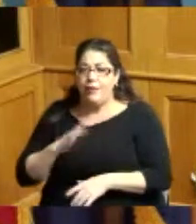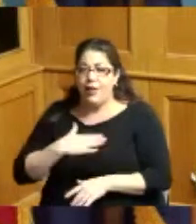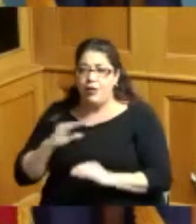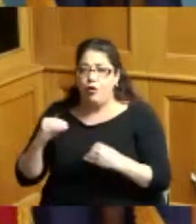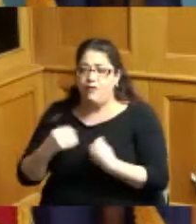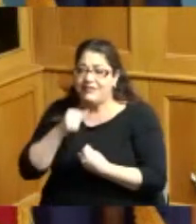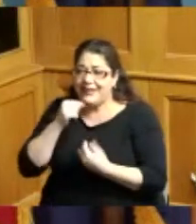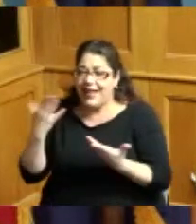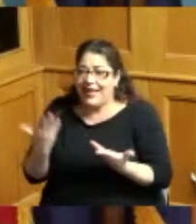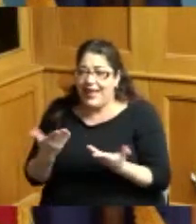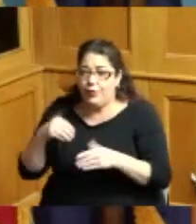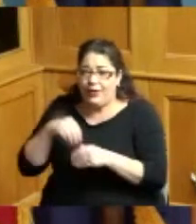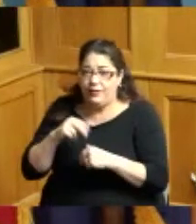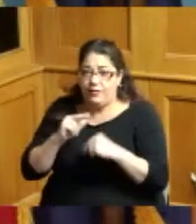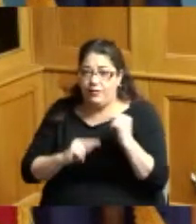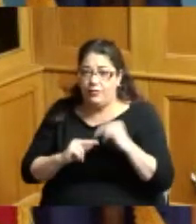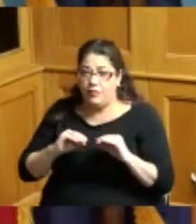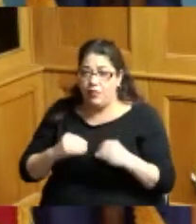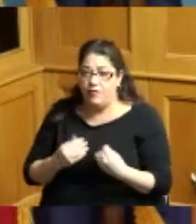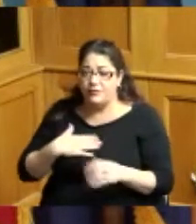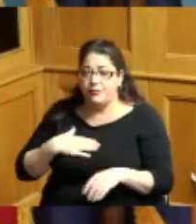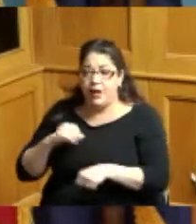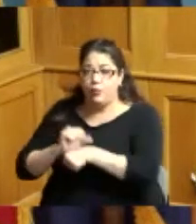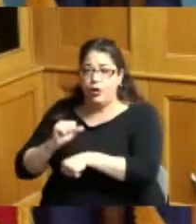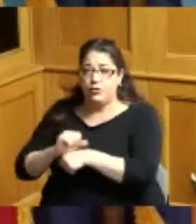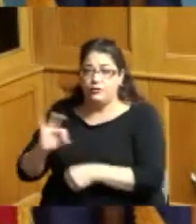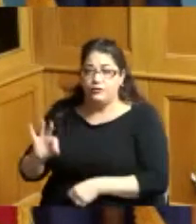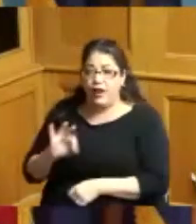and I'm not speaking for all of them I know my office be working on Fridays and Saturdays and